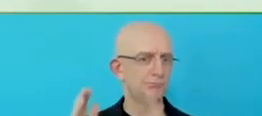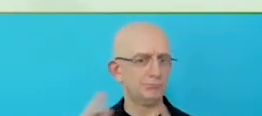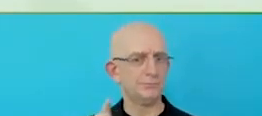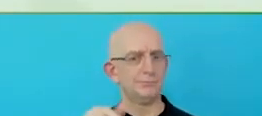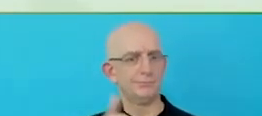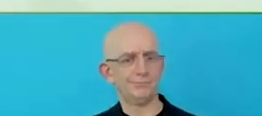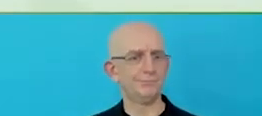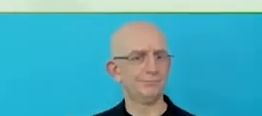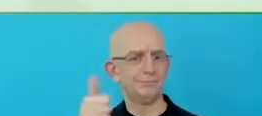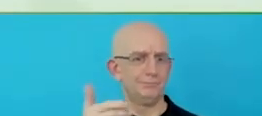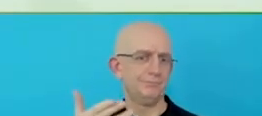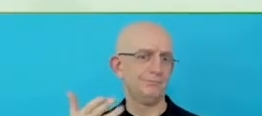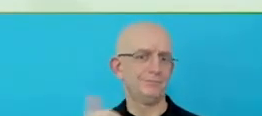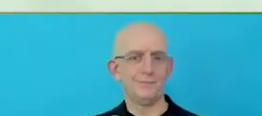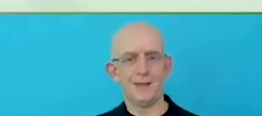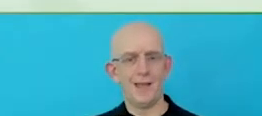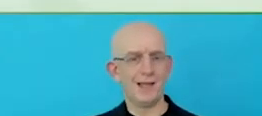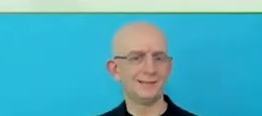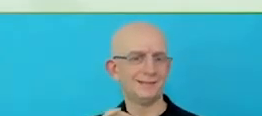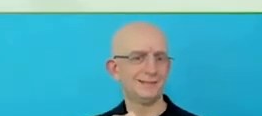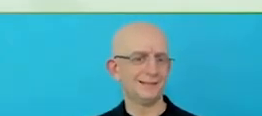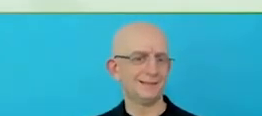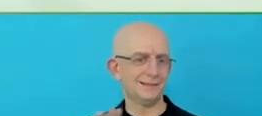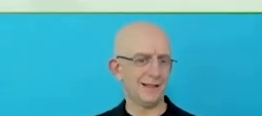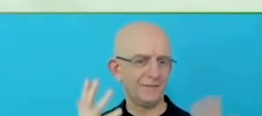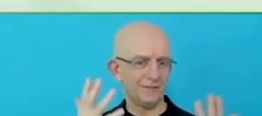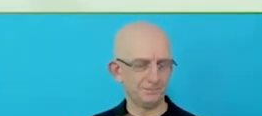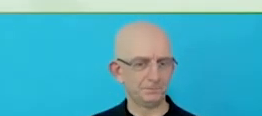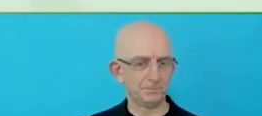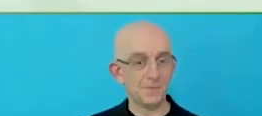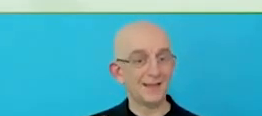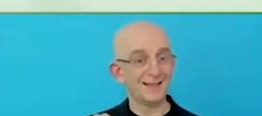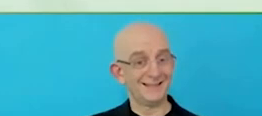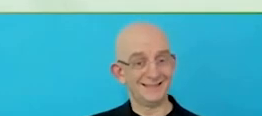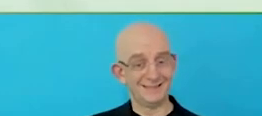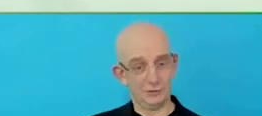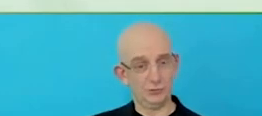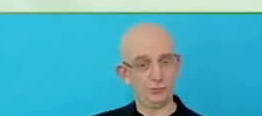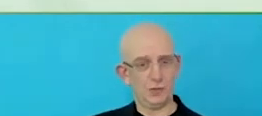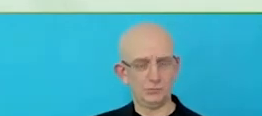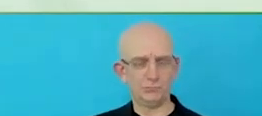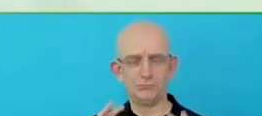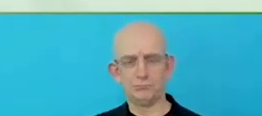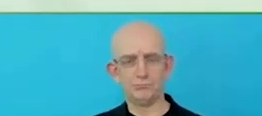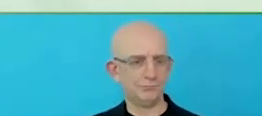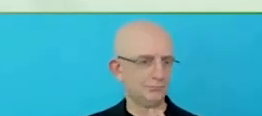highlights, come to the conference because then you will also be able to join our site visit on Friday for McDonald's.